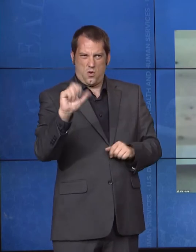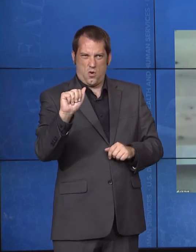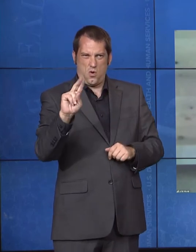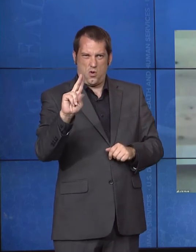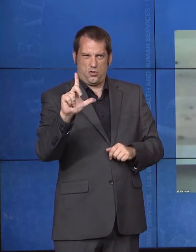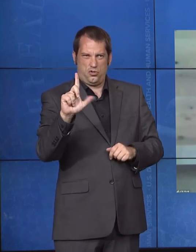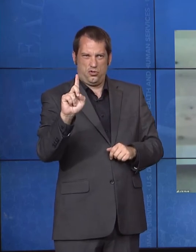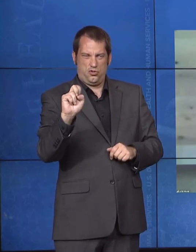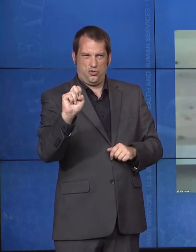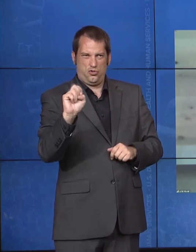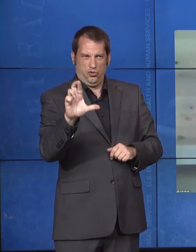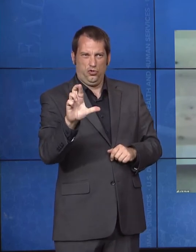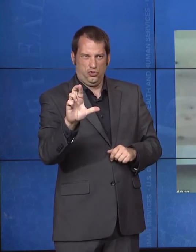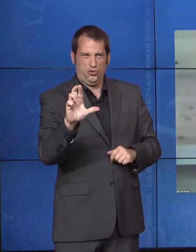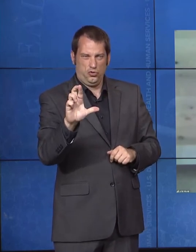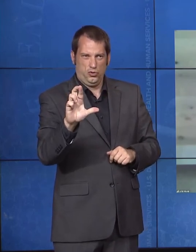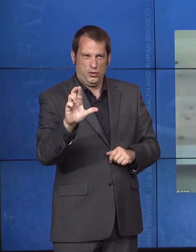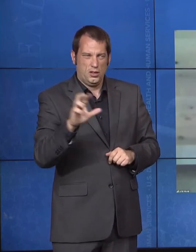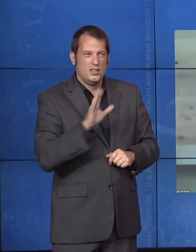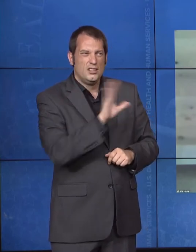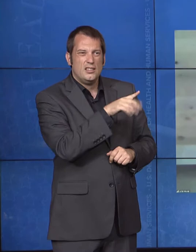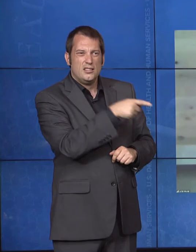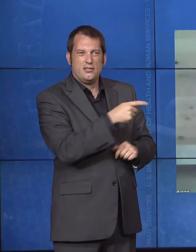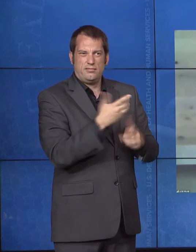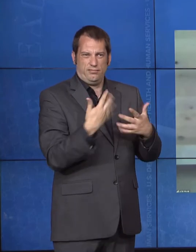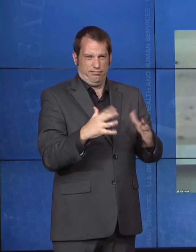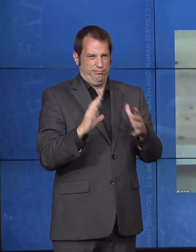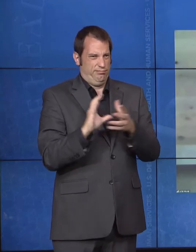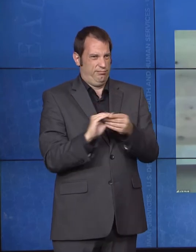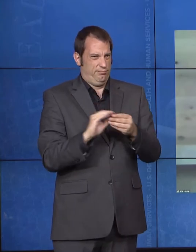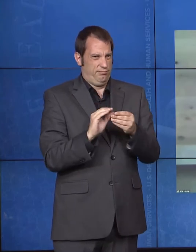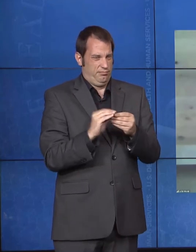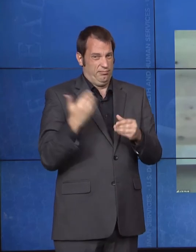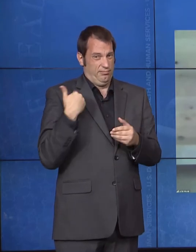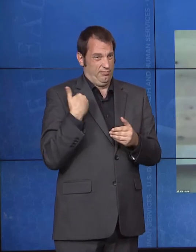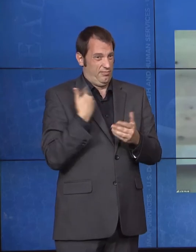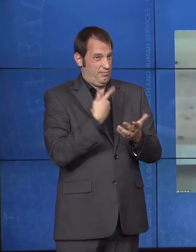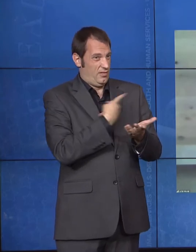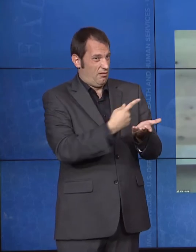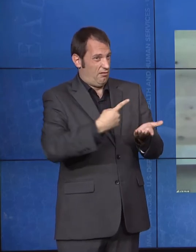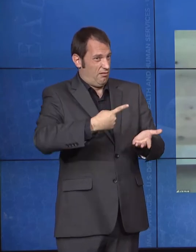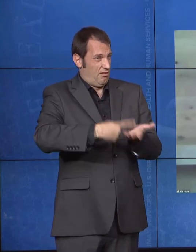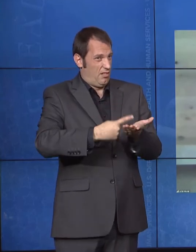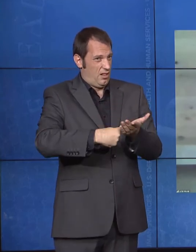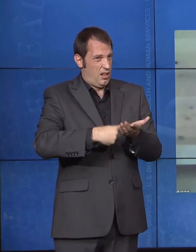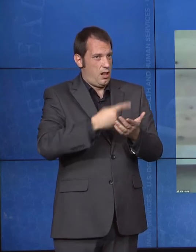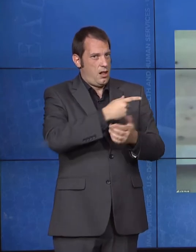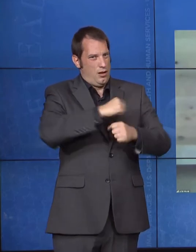had on, that we talk a lot about. And that is about protecting the rights across the